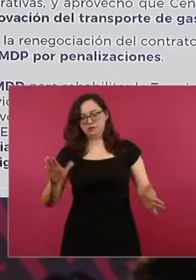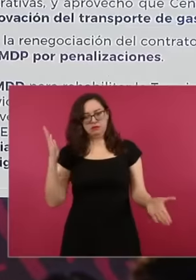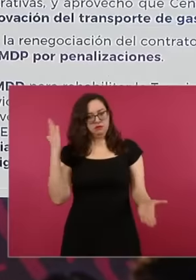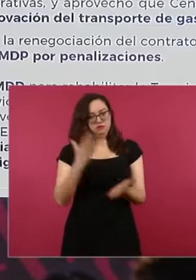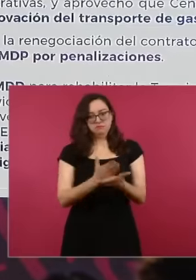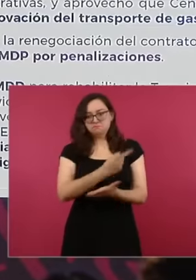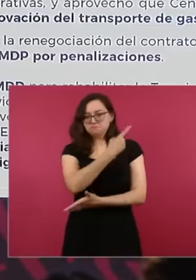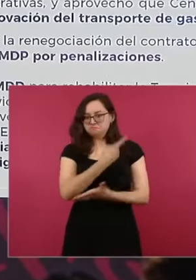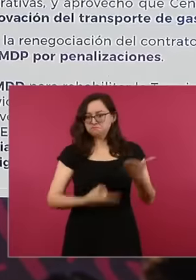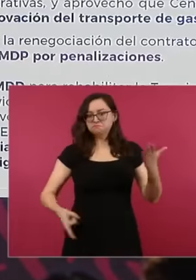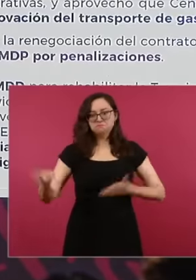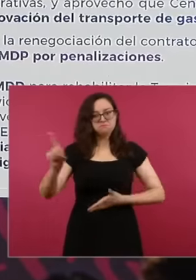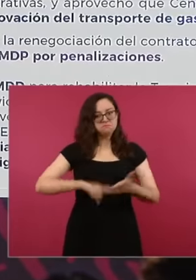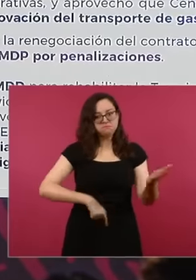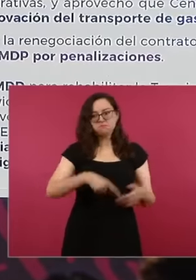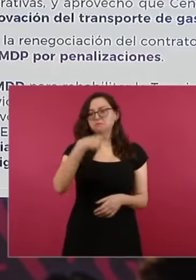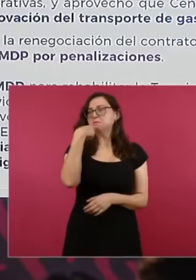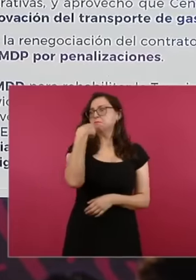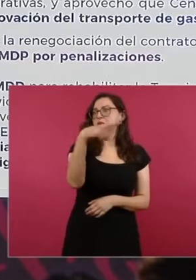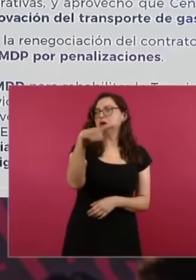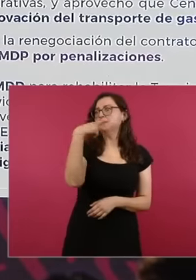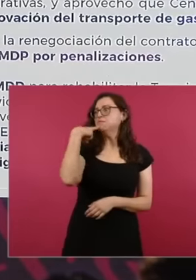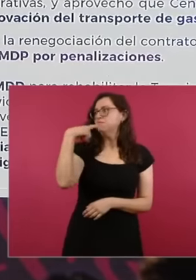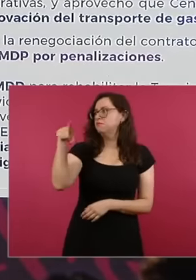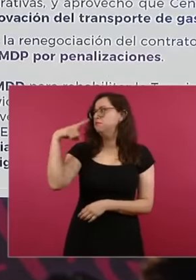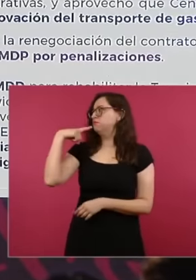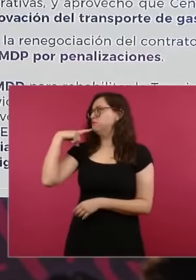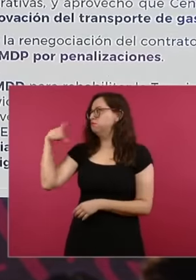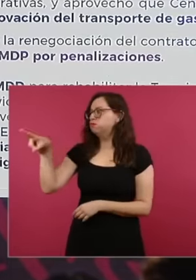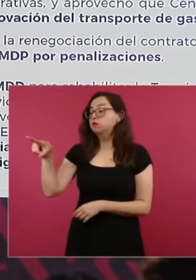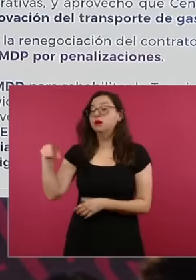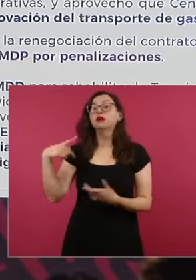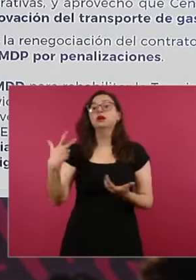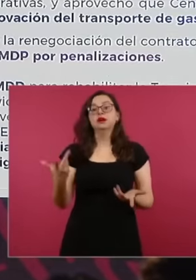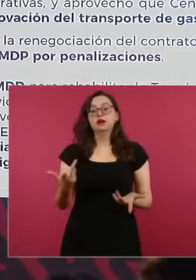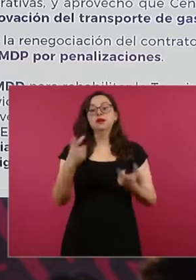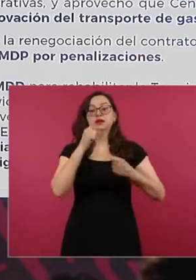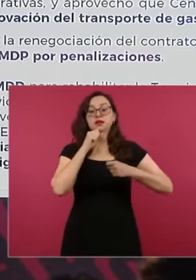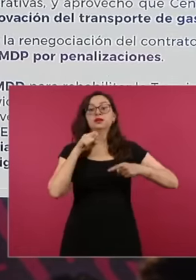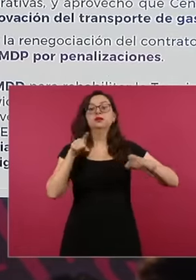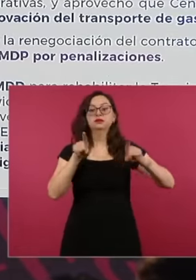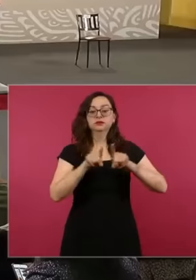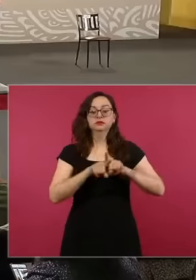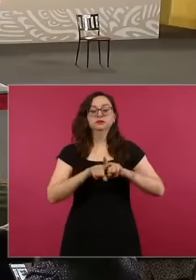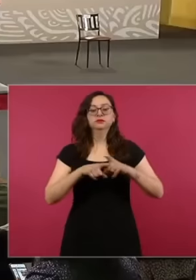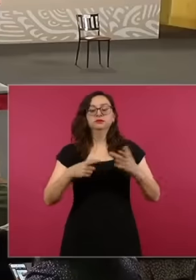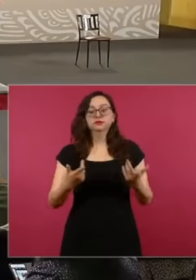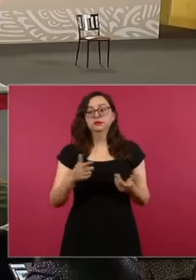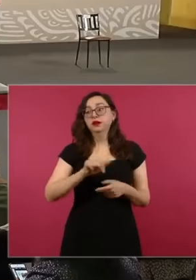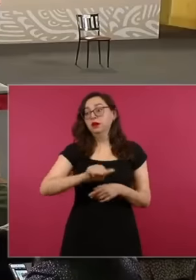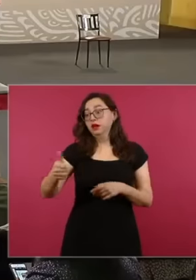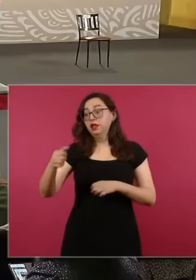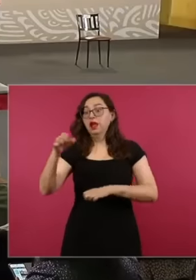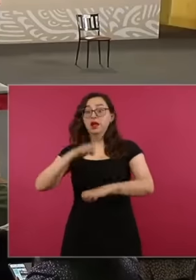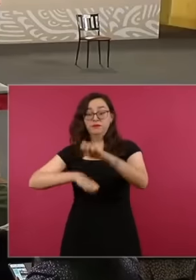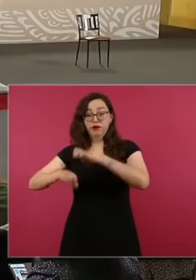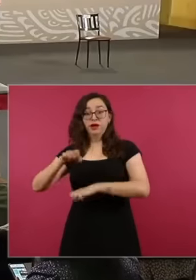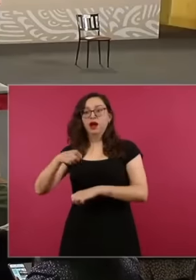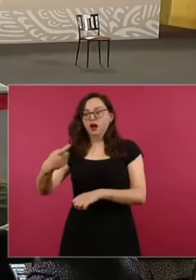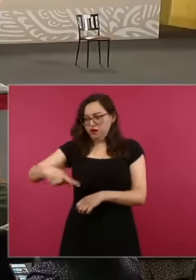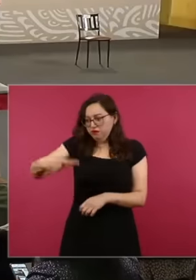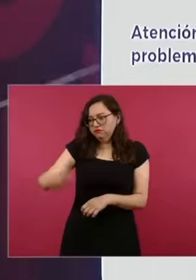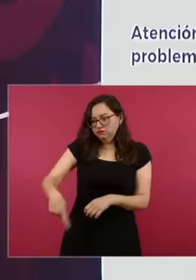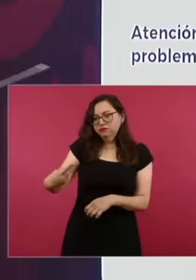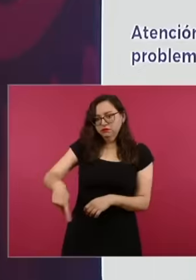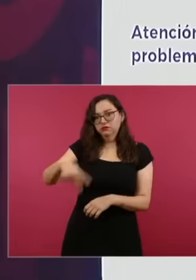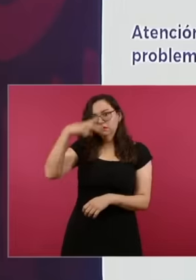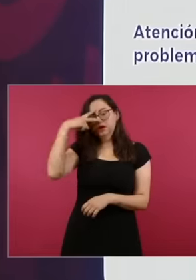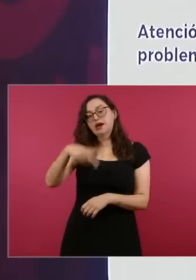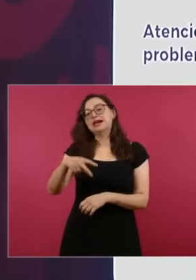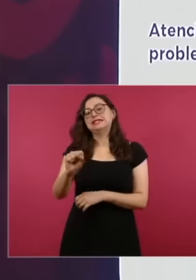legal complaints and we take advantage of the fact that shit, which is a parastatal, is a state company, thanks